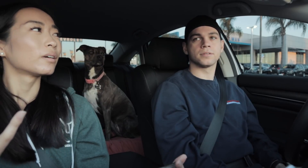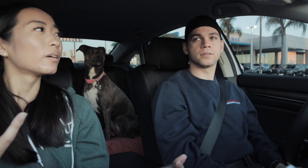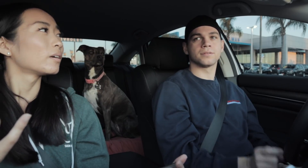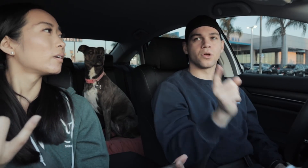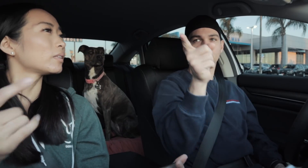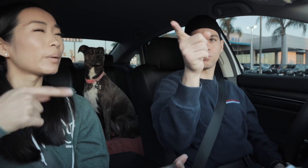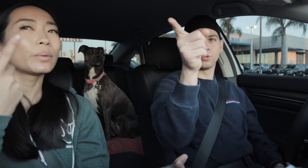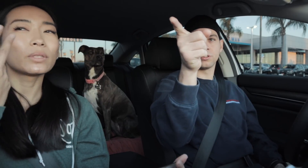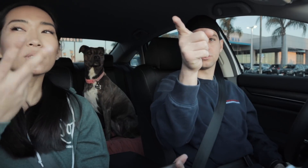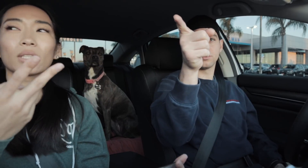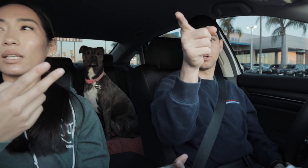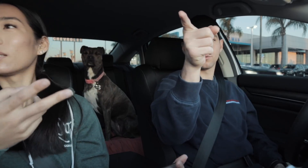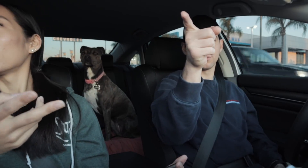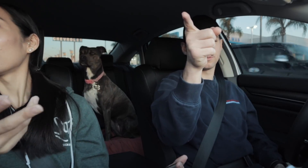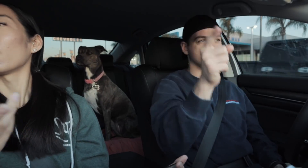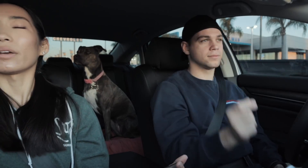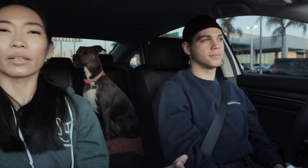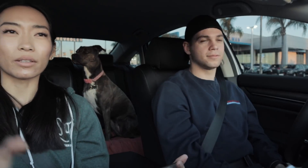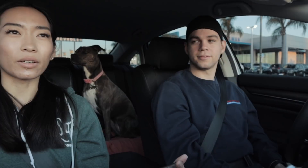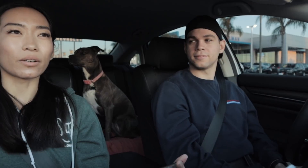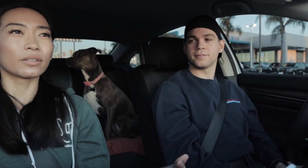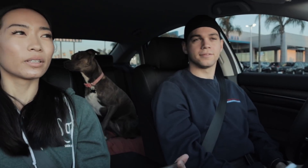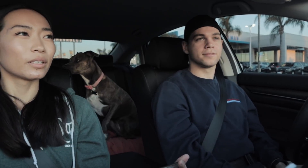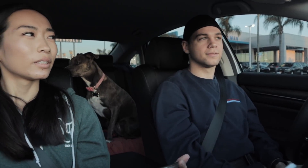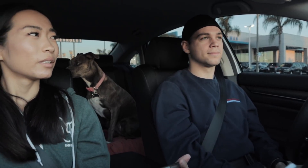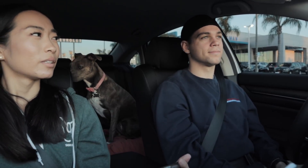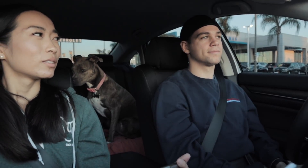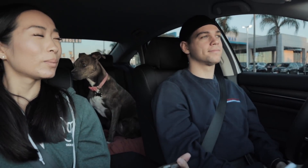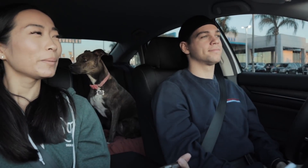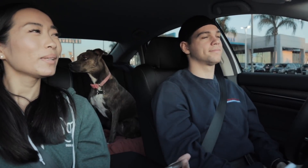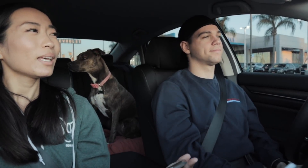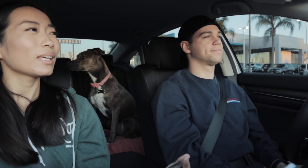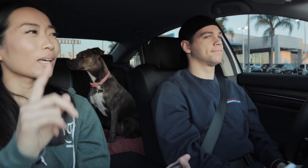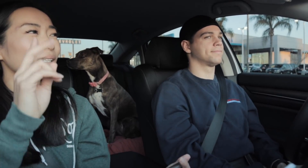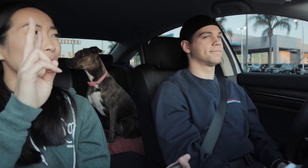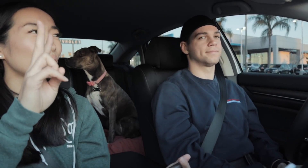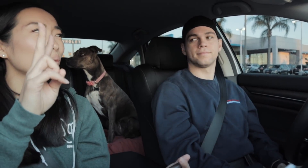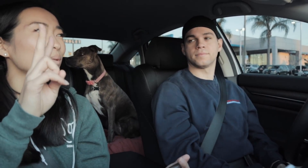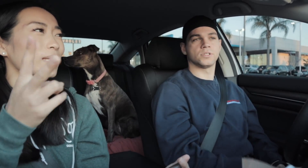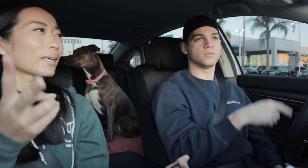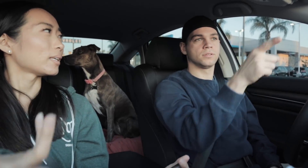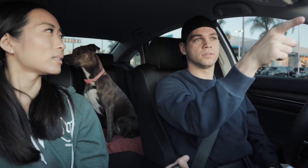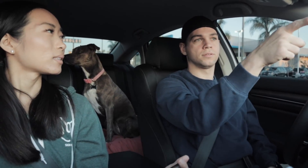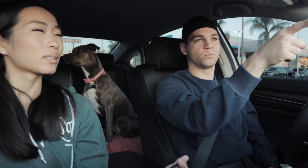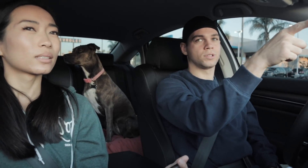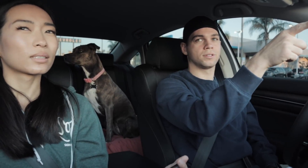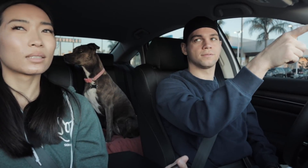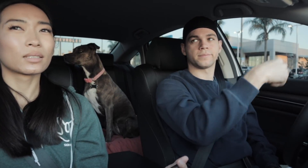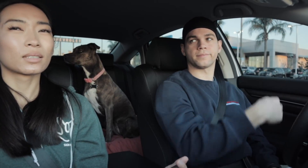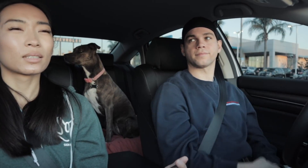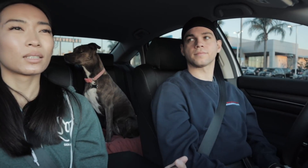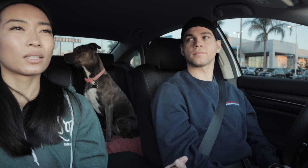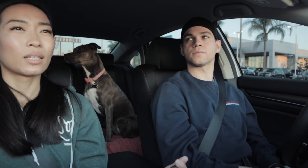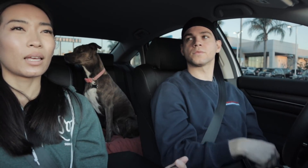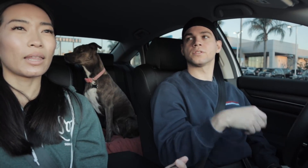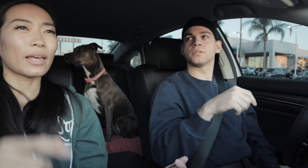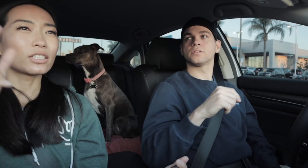R: Oh right there E: Tell me when you see it. Oh yeah there you go so maybe like two seconds and that's